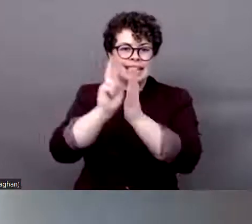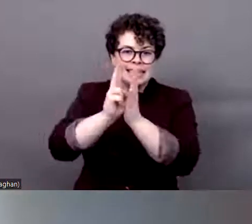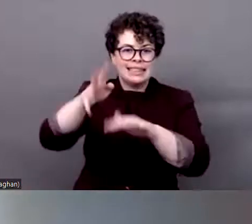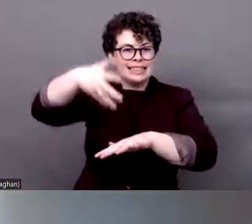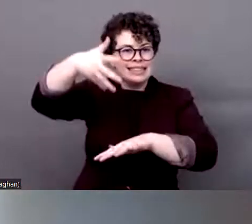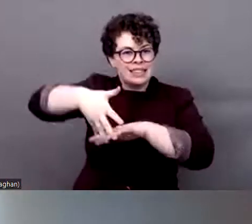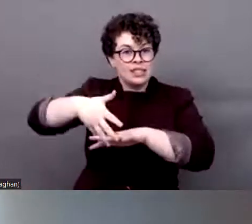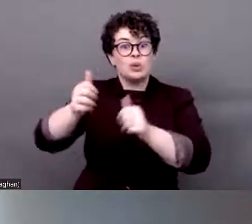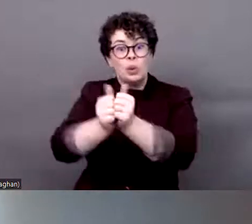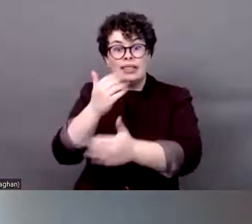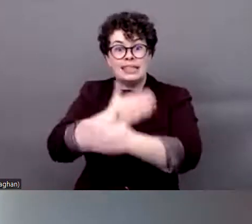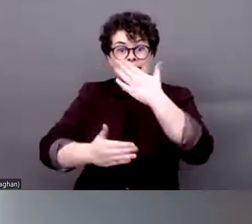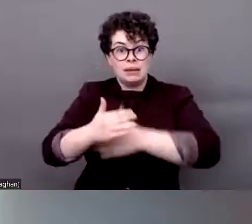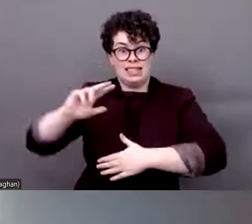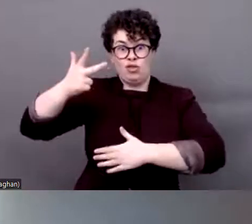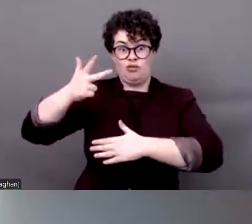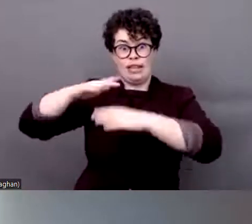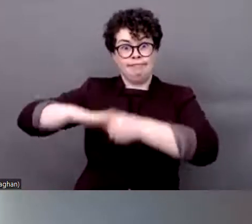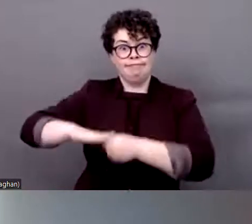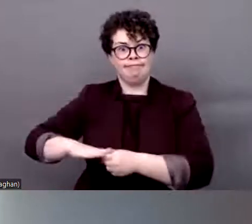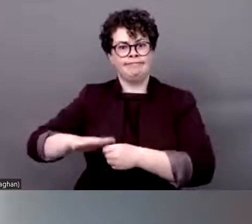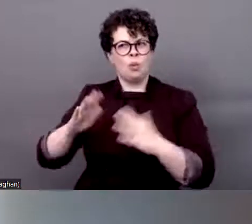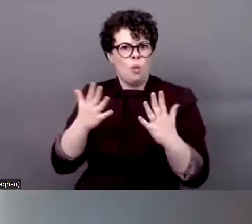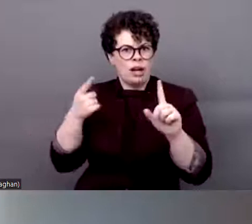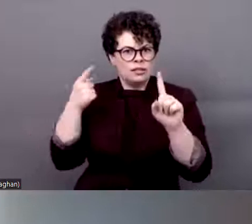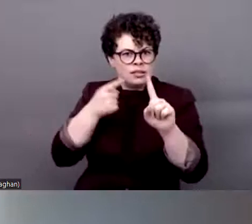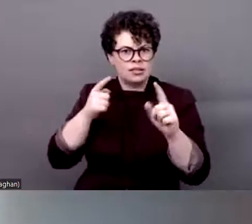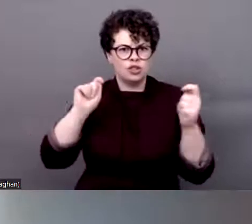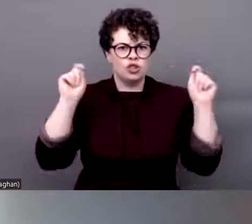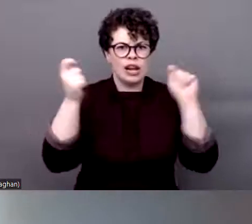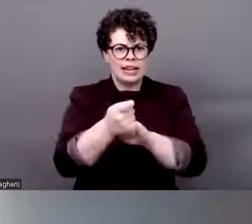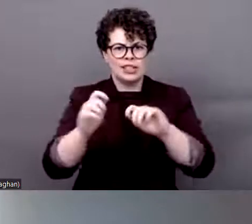the GDS committees and including the barriers to participation.